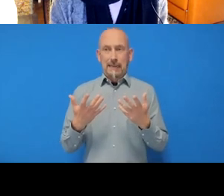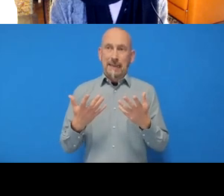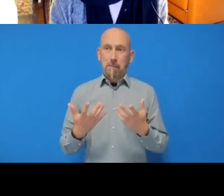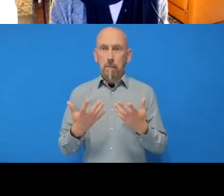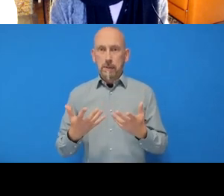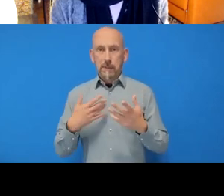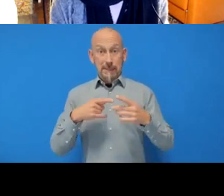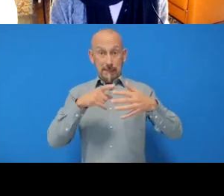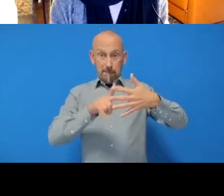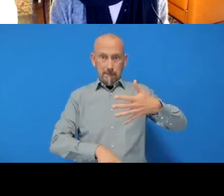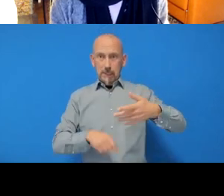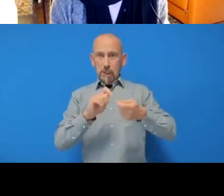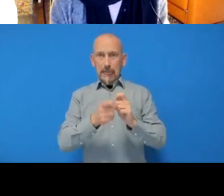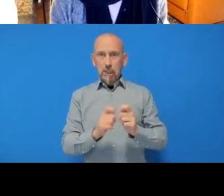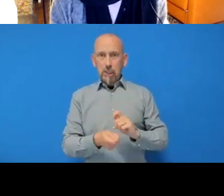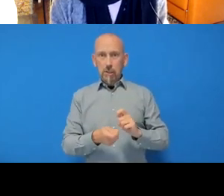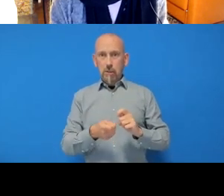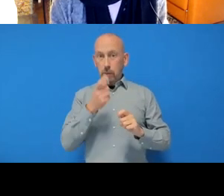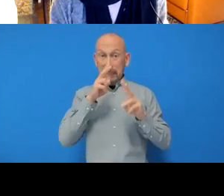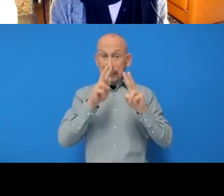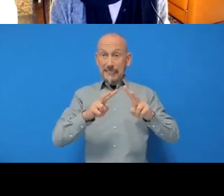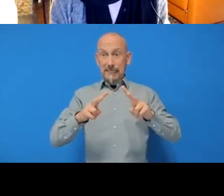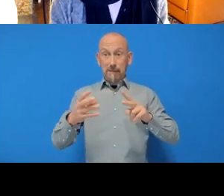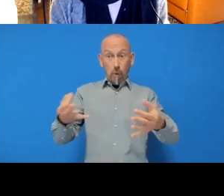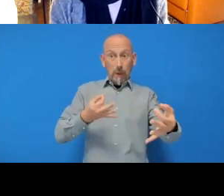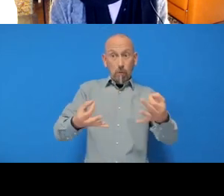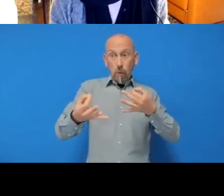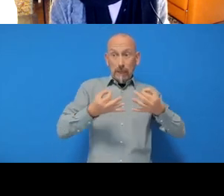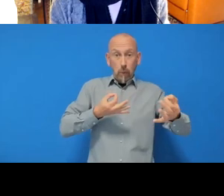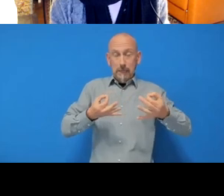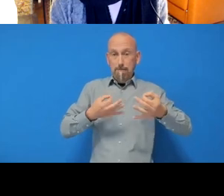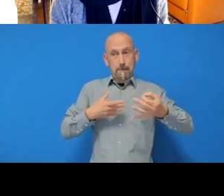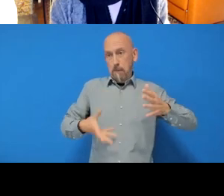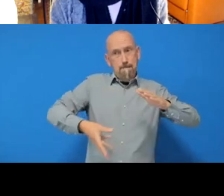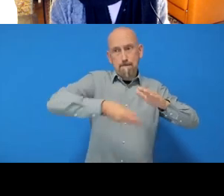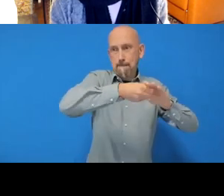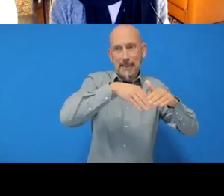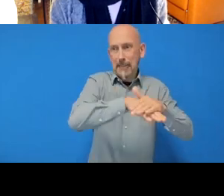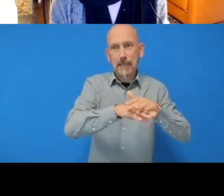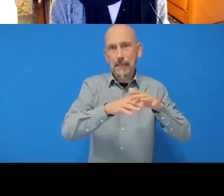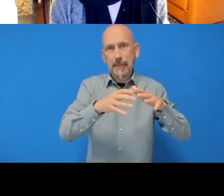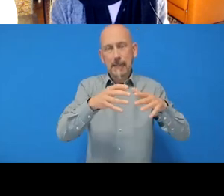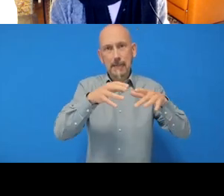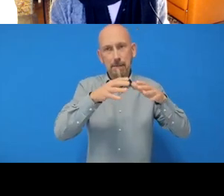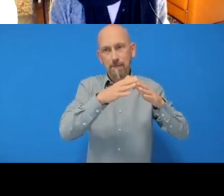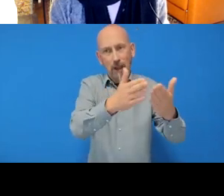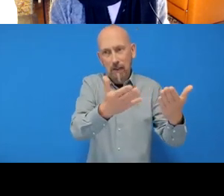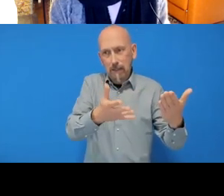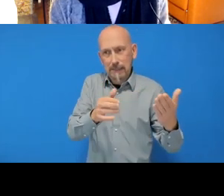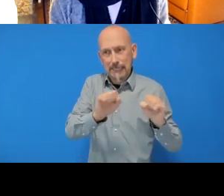I can see that there's a bunch of these requests and I have to go through them kind of one by one basically and